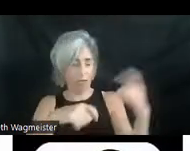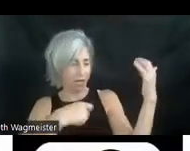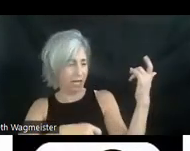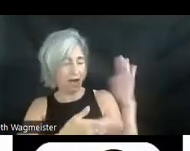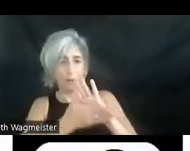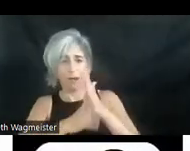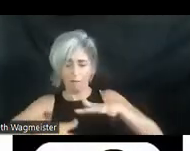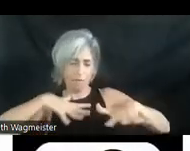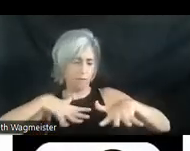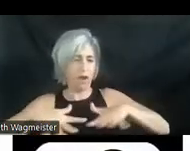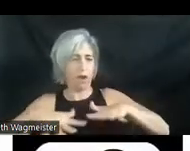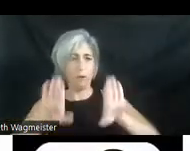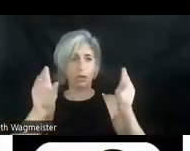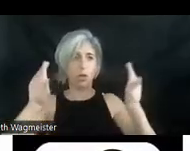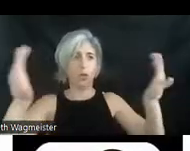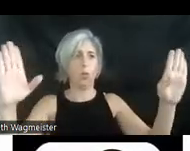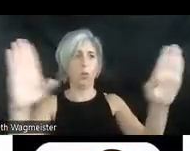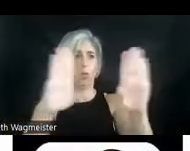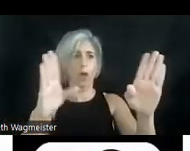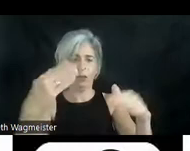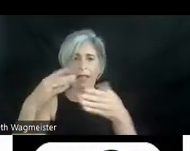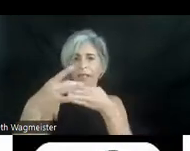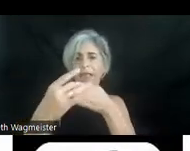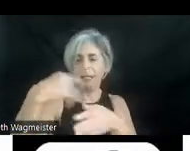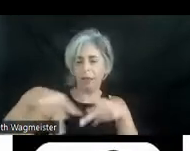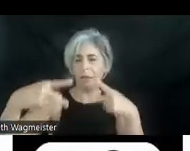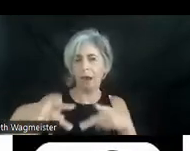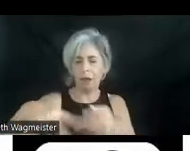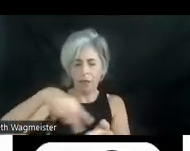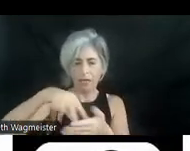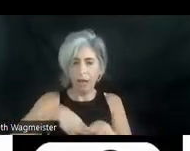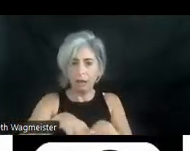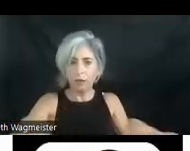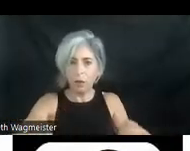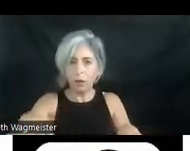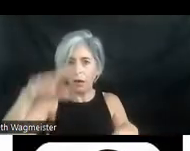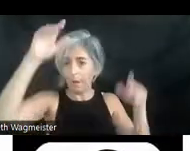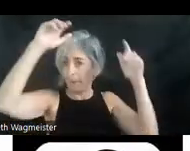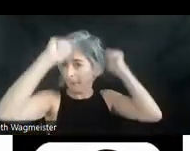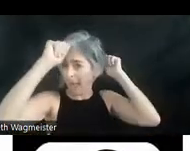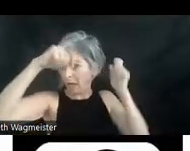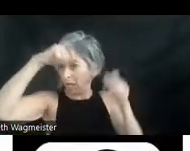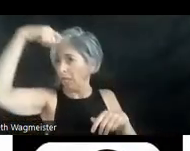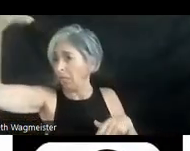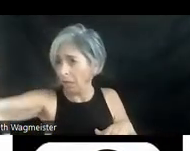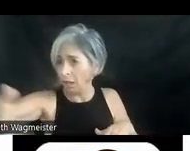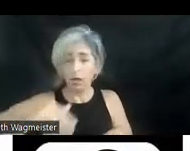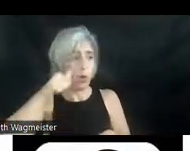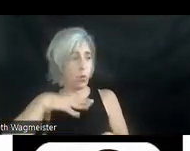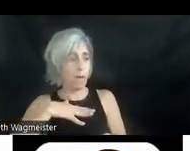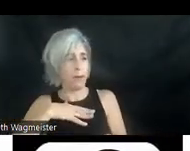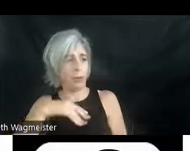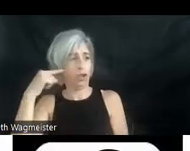vibrating wall pipes that lead to the party. A man's hat flies off. A woman in gold heels, presses his her partner.